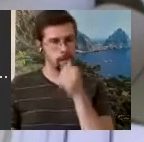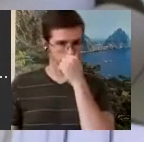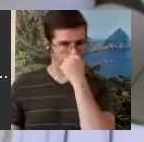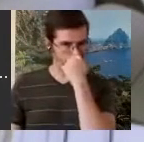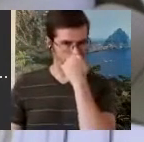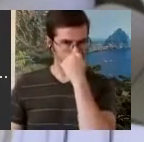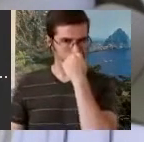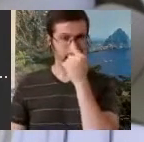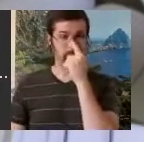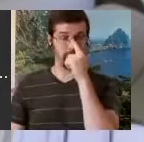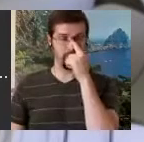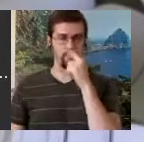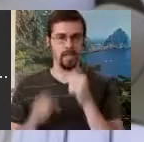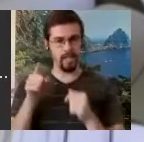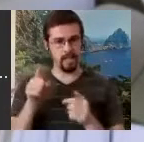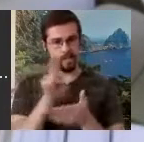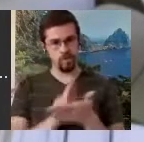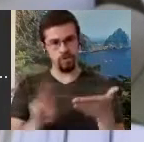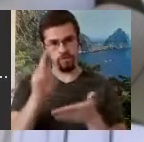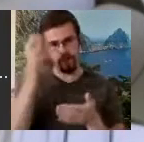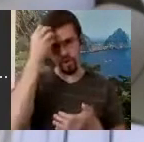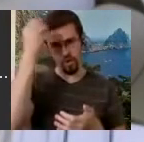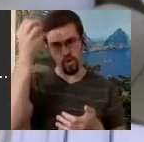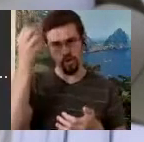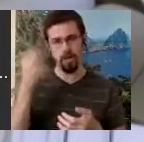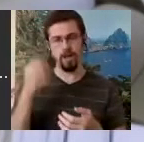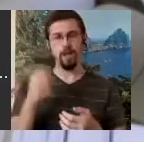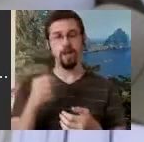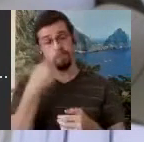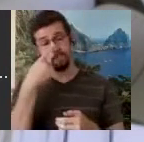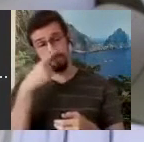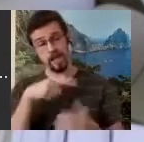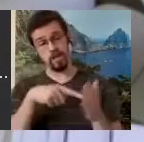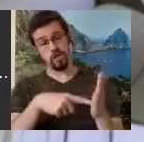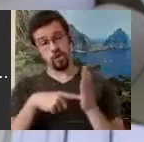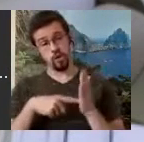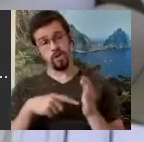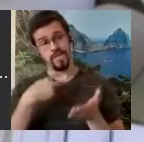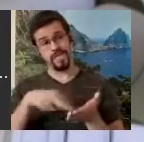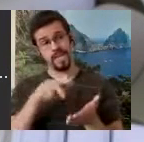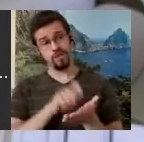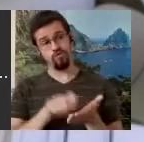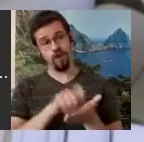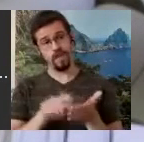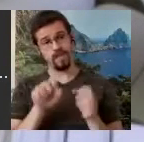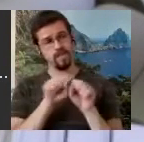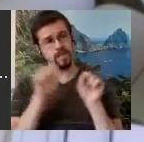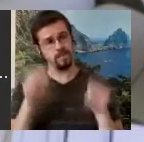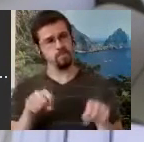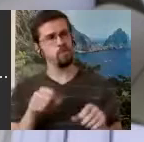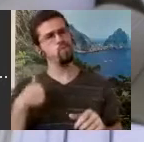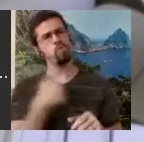at the University of Copenhagen and please show us your system for DanceWriting because we're interested so I came over there